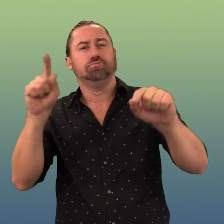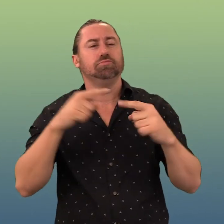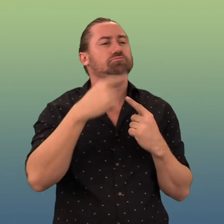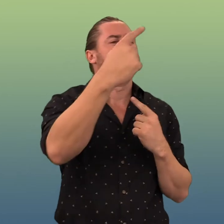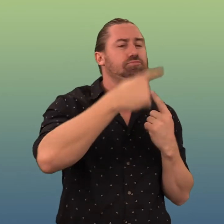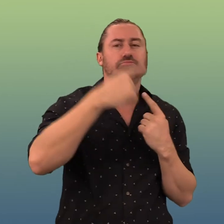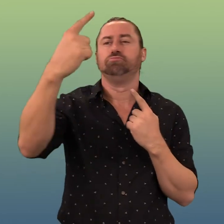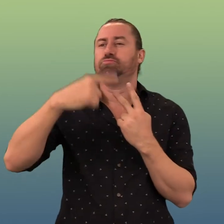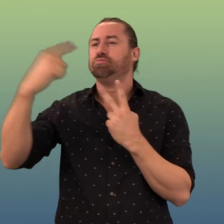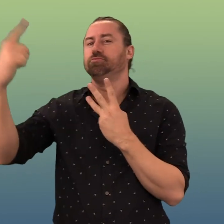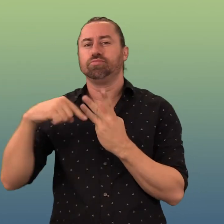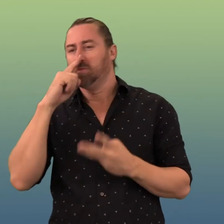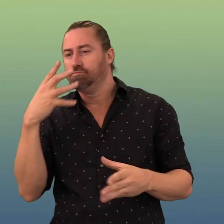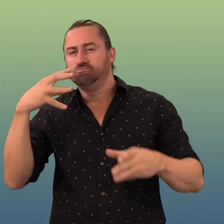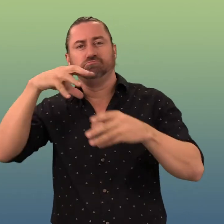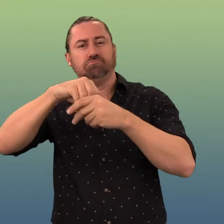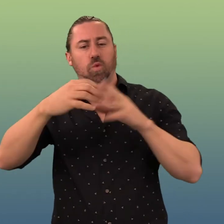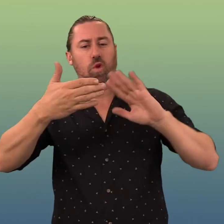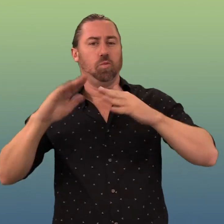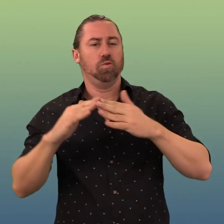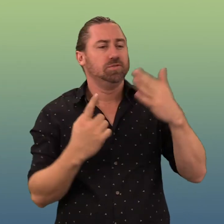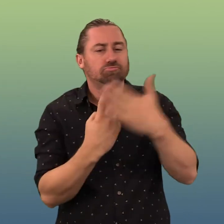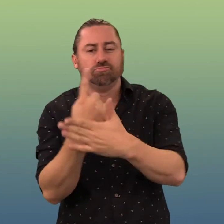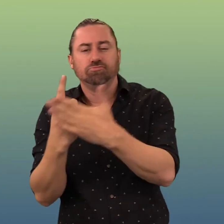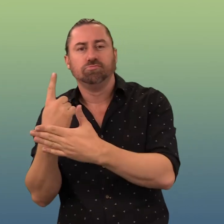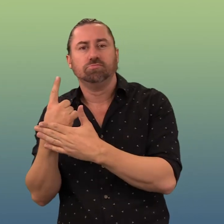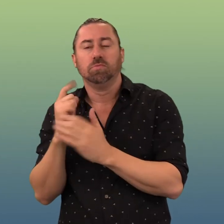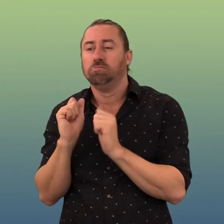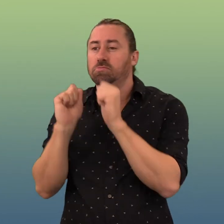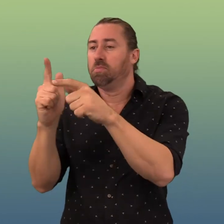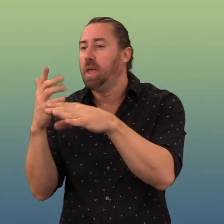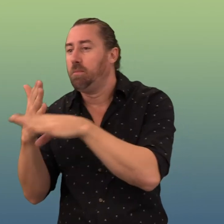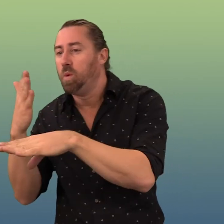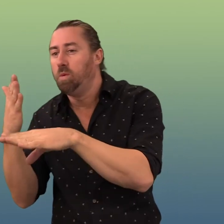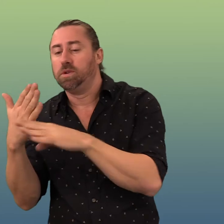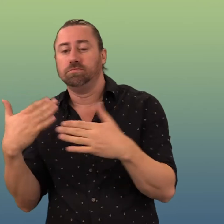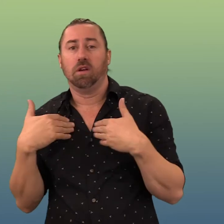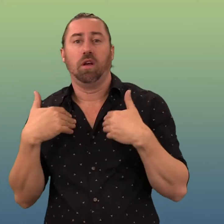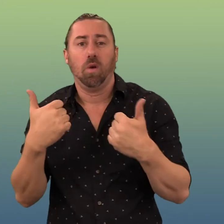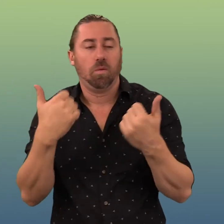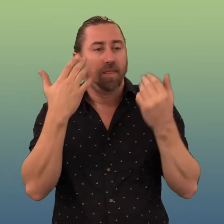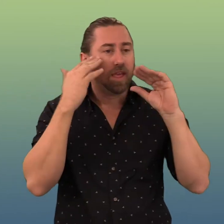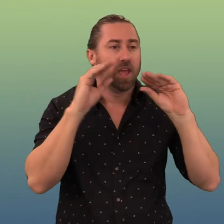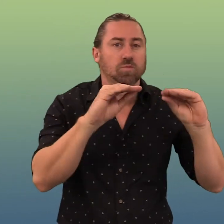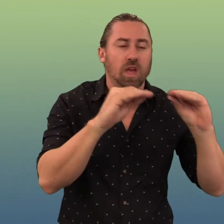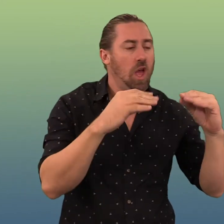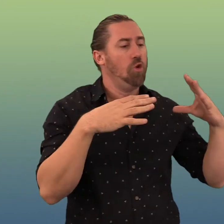products, infrastructure, and workplaces. Where will TMR focus our effort